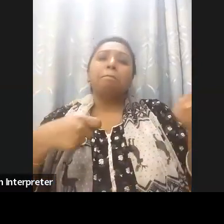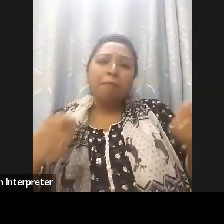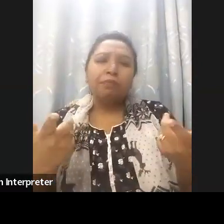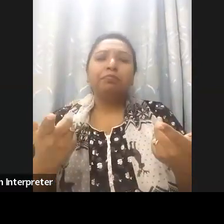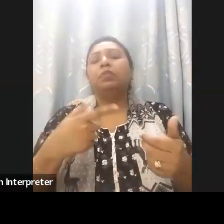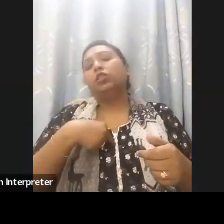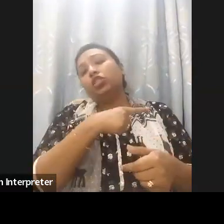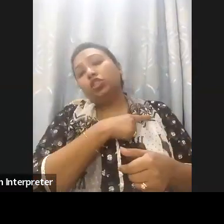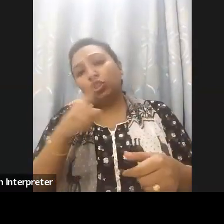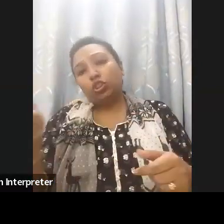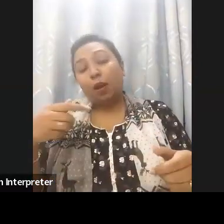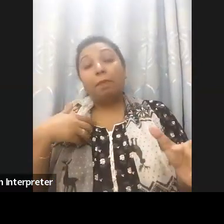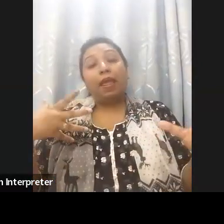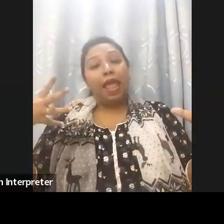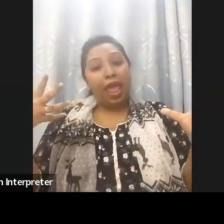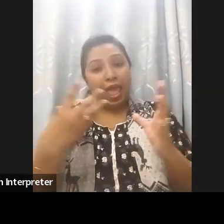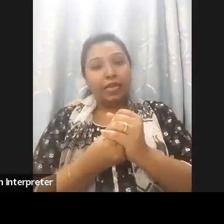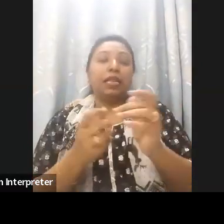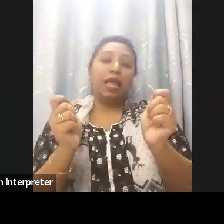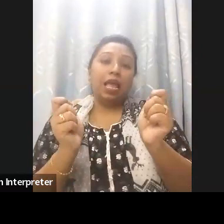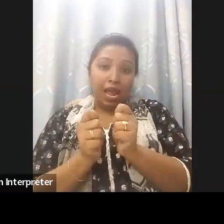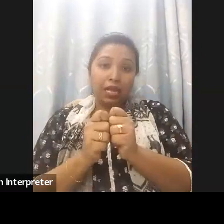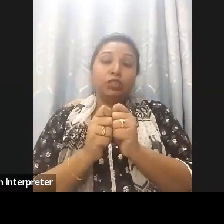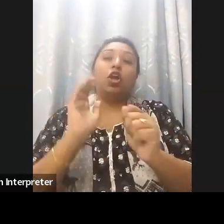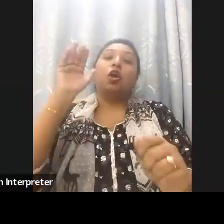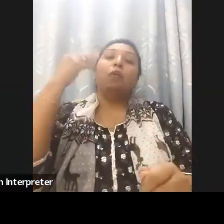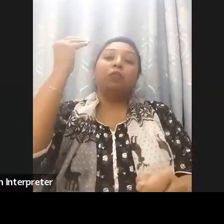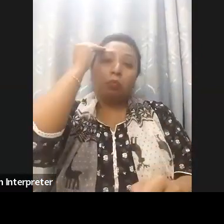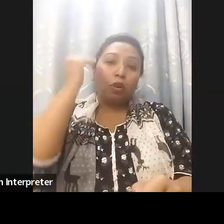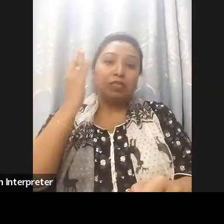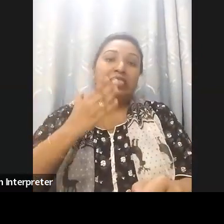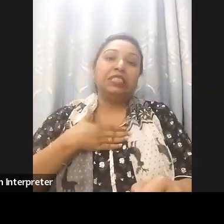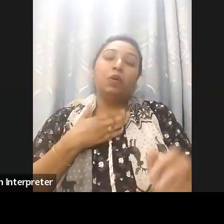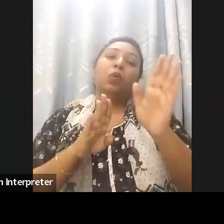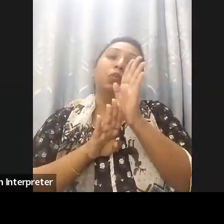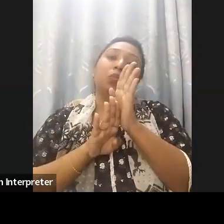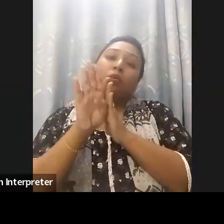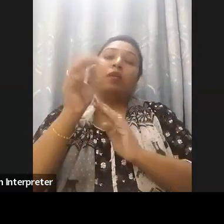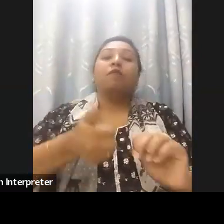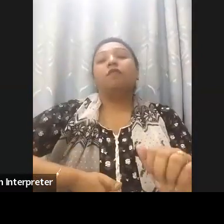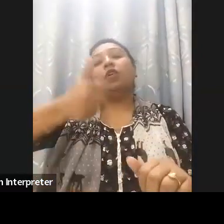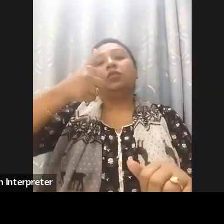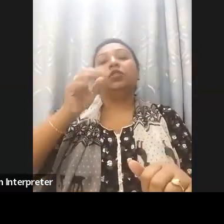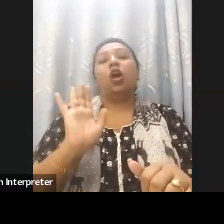of the expert, we can effectively implement the Convention of the Right of Persons with Disability